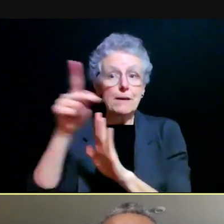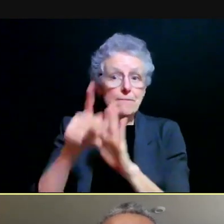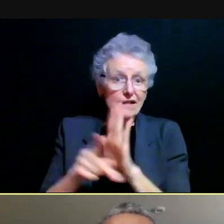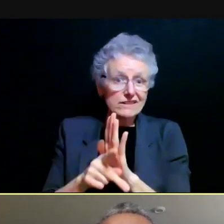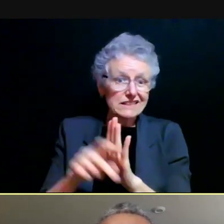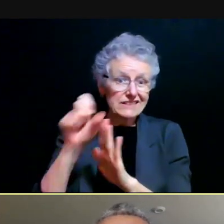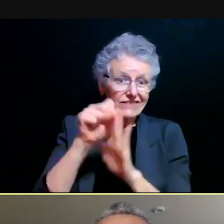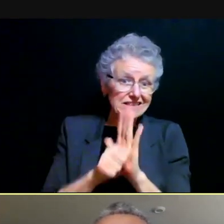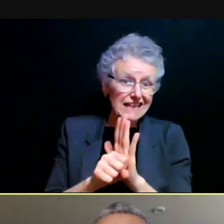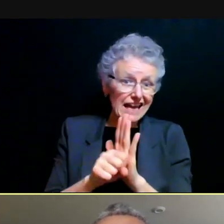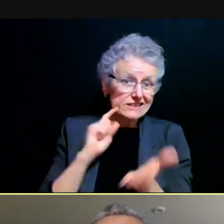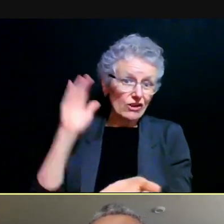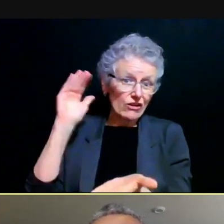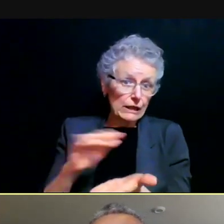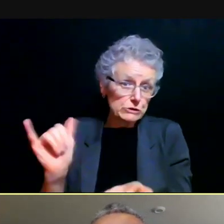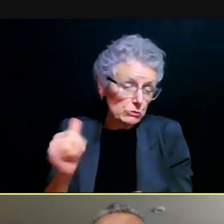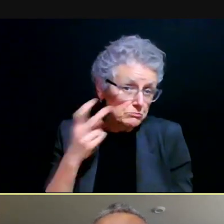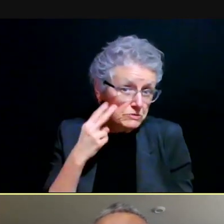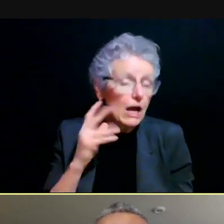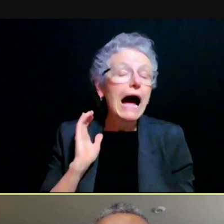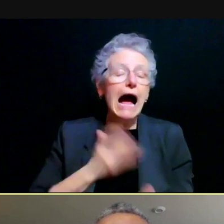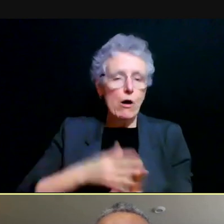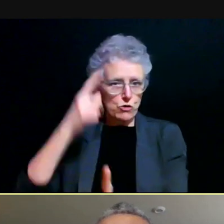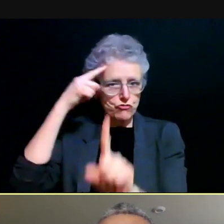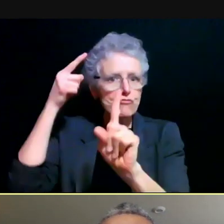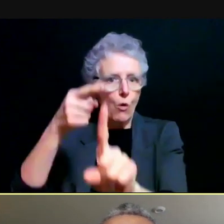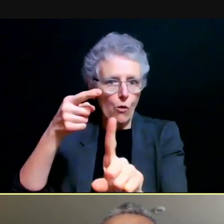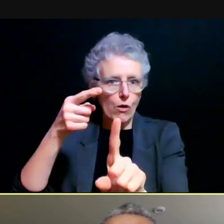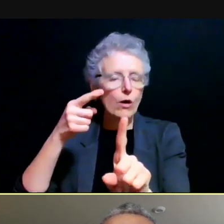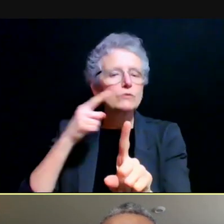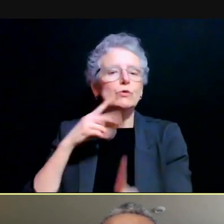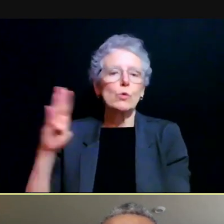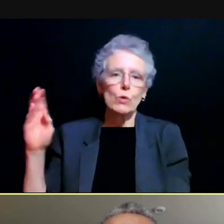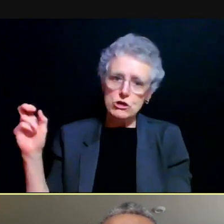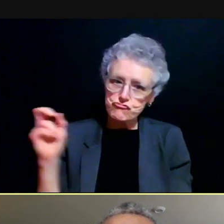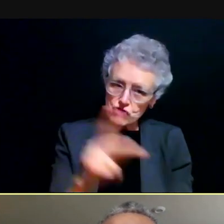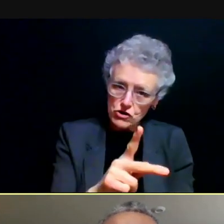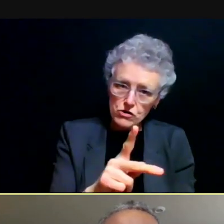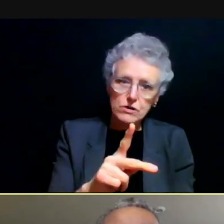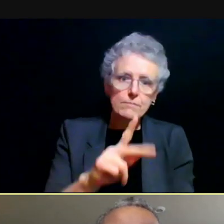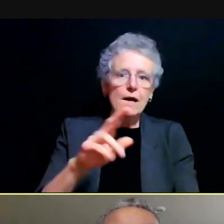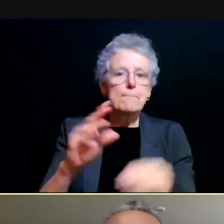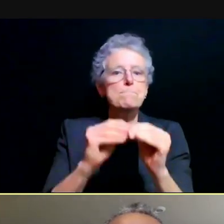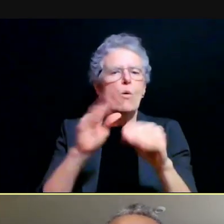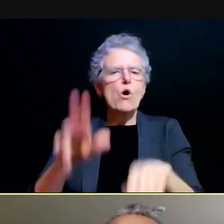So it's our, it certainly is our goal to return to a more normal intramural